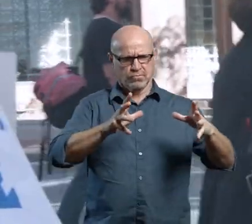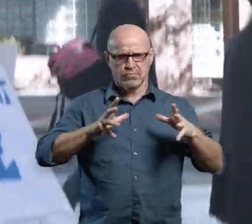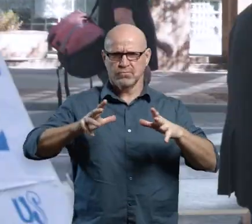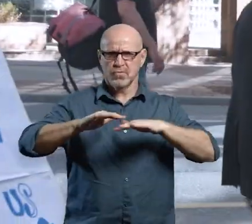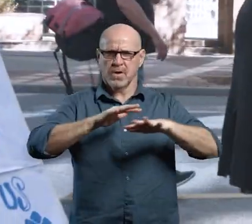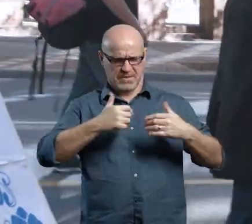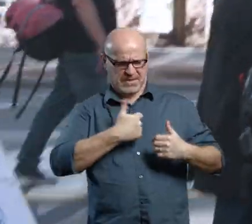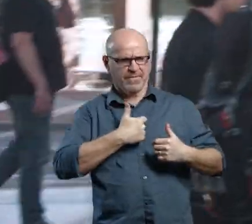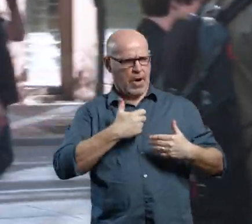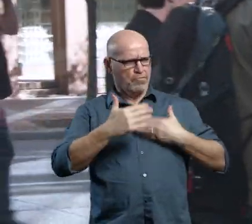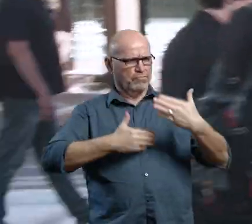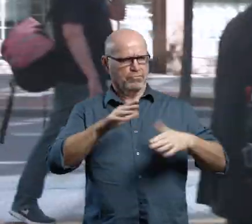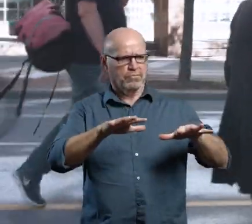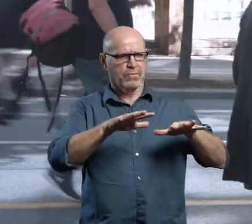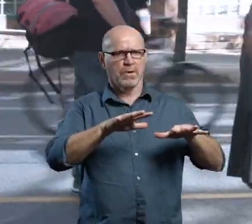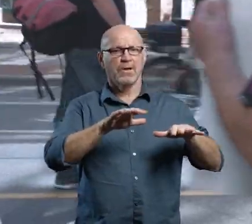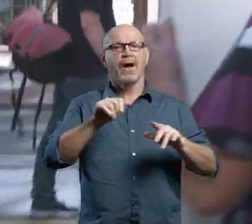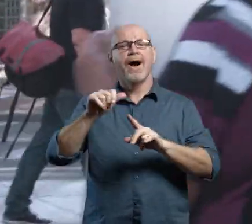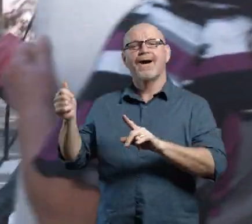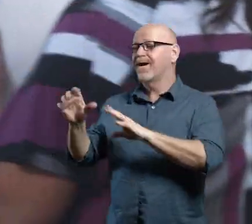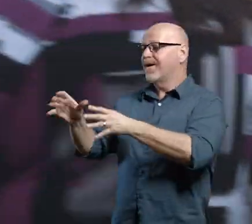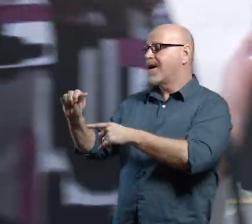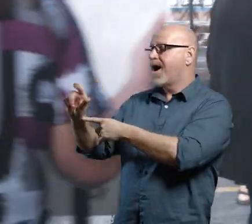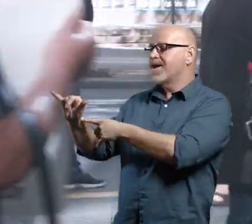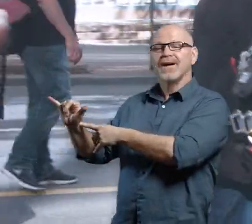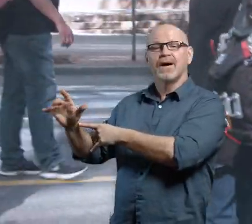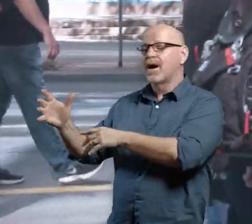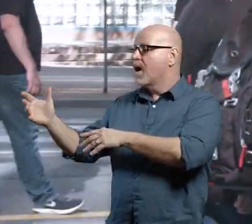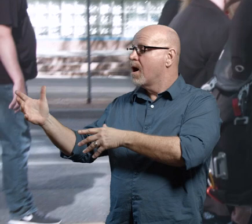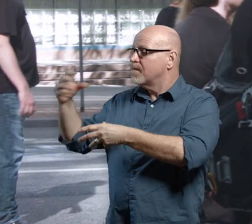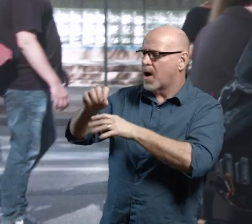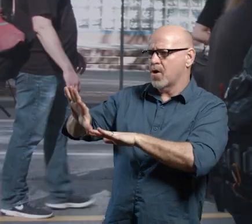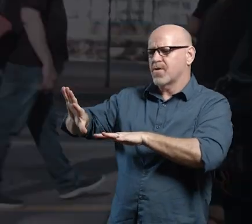The march is about showing we can do it on our own. We don't need your help. So that's why in this case